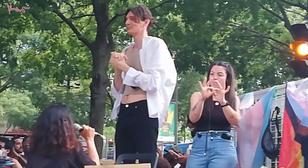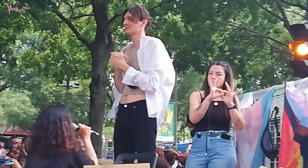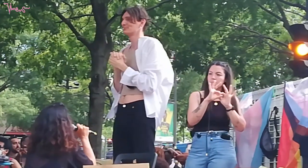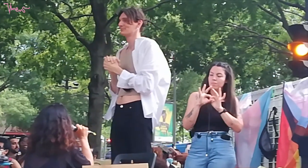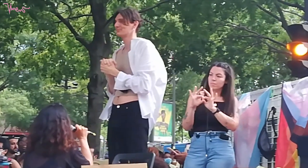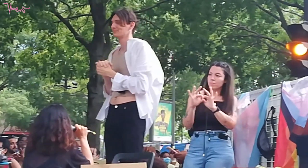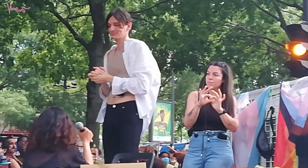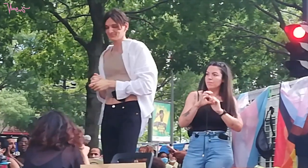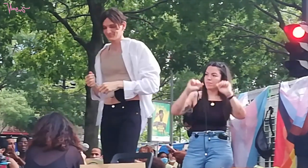Thank you all